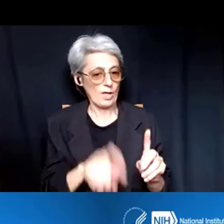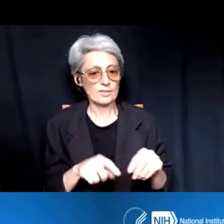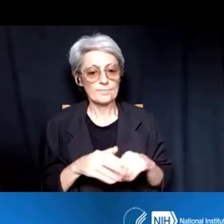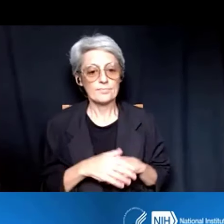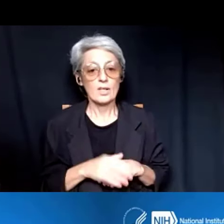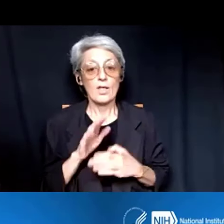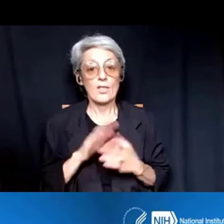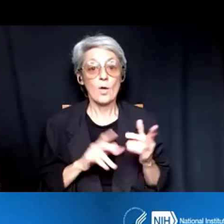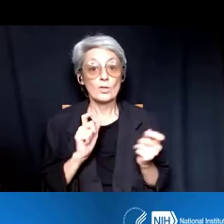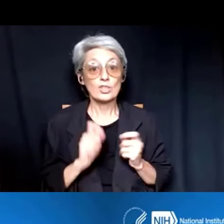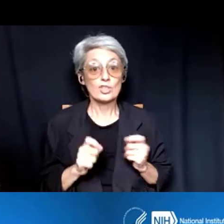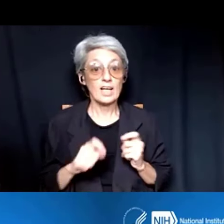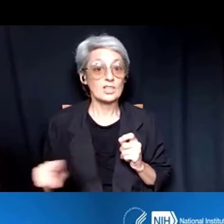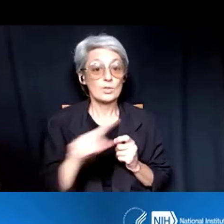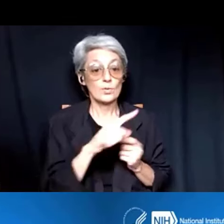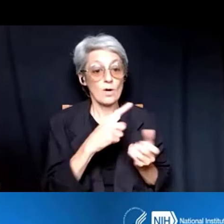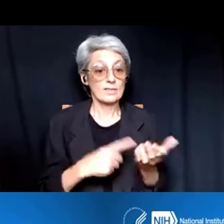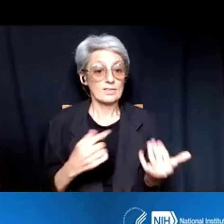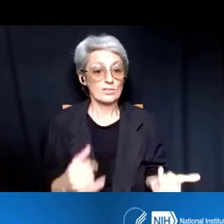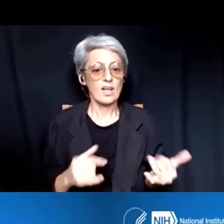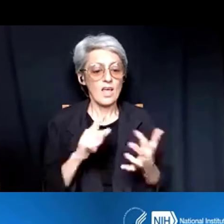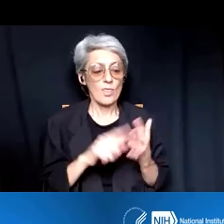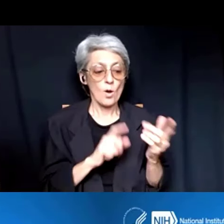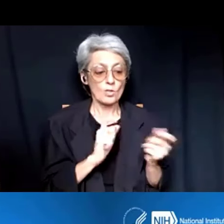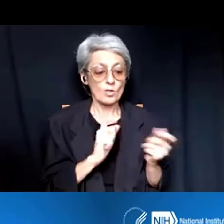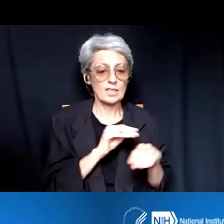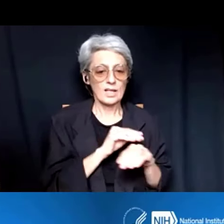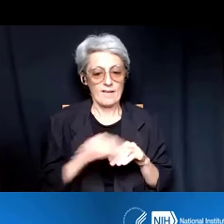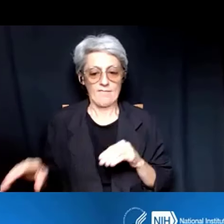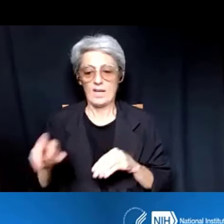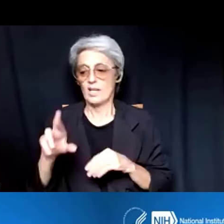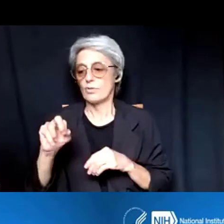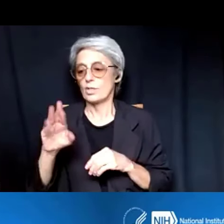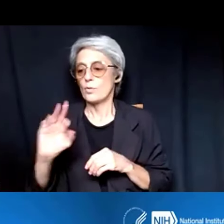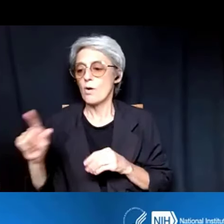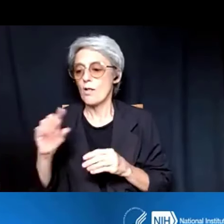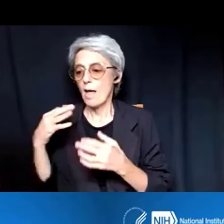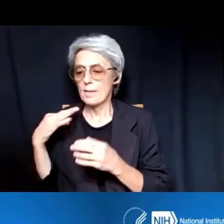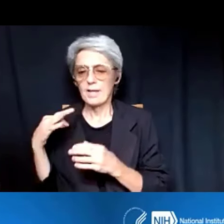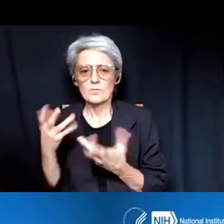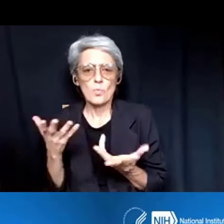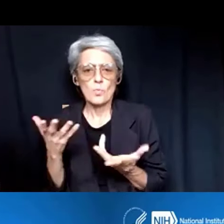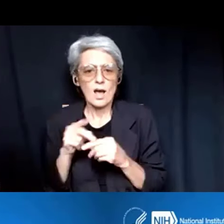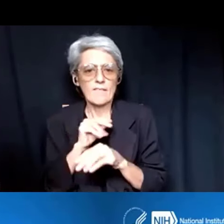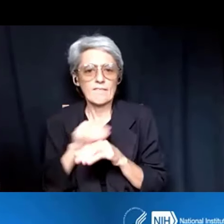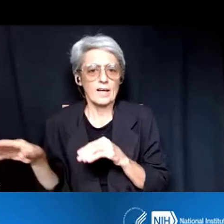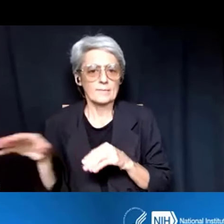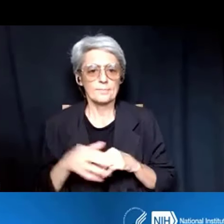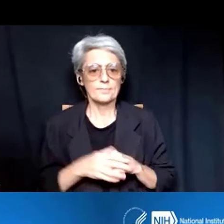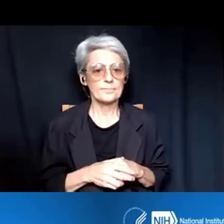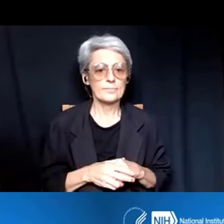today impact renewal applications? Dr. Kenneth Gibbs: Okay, great.